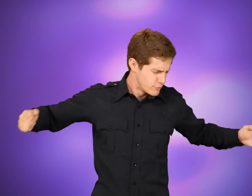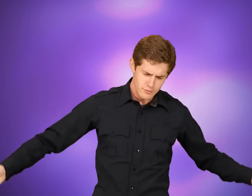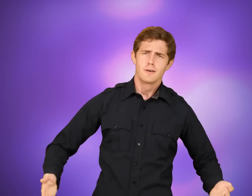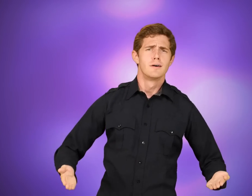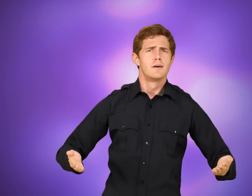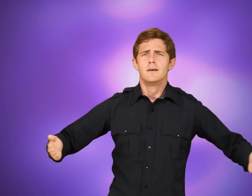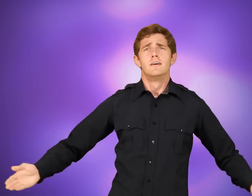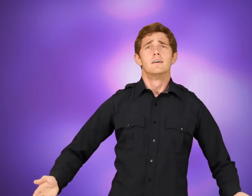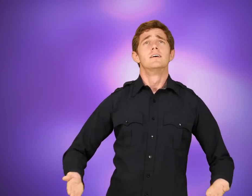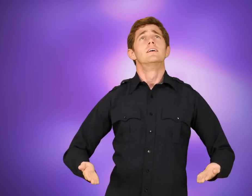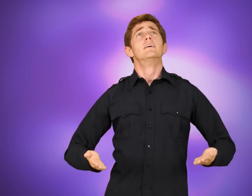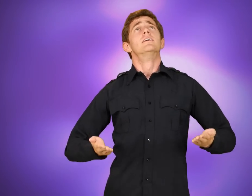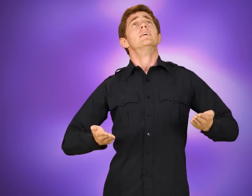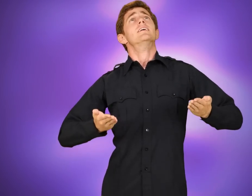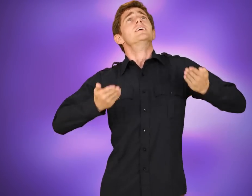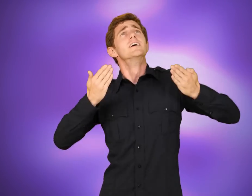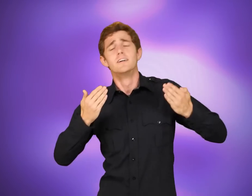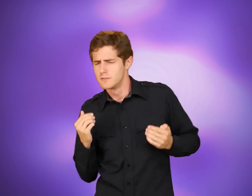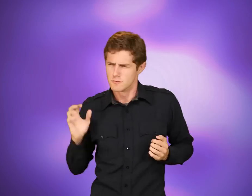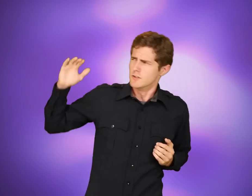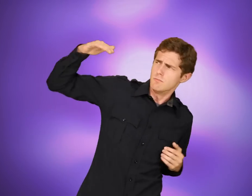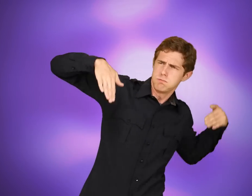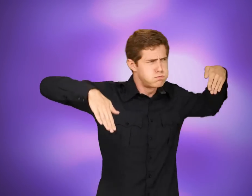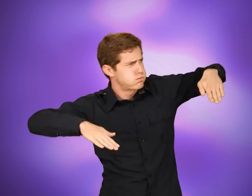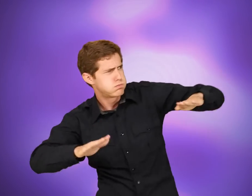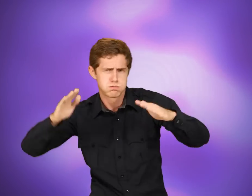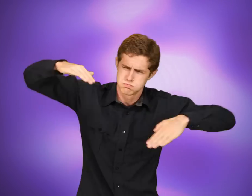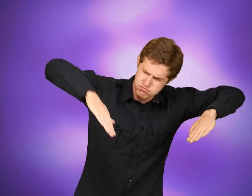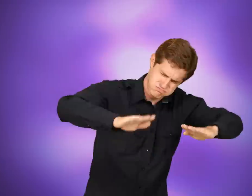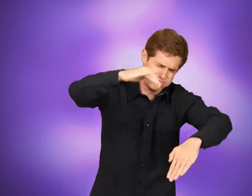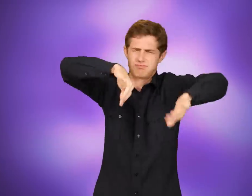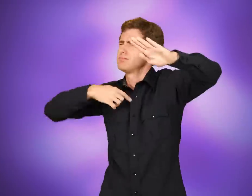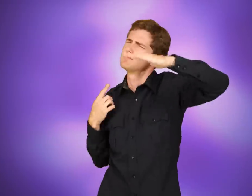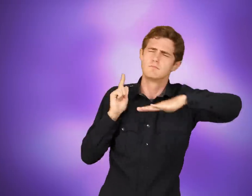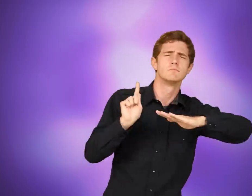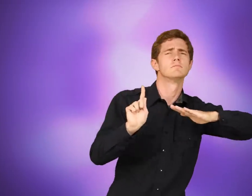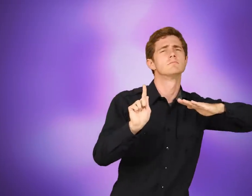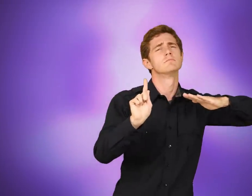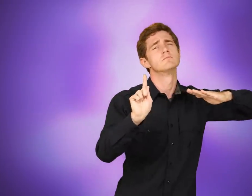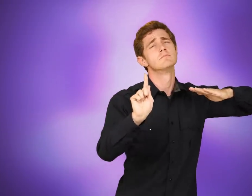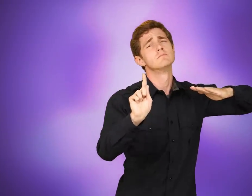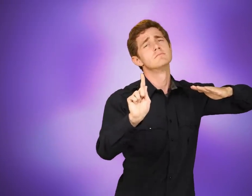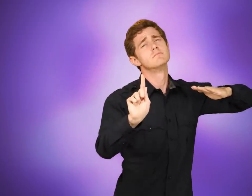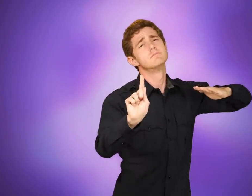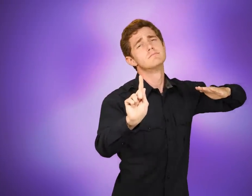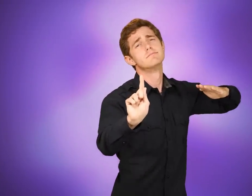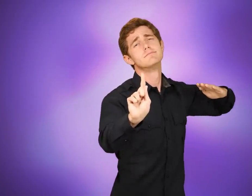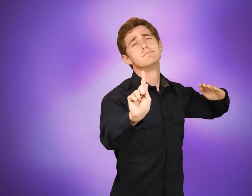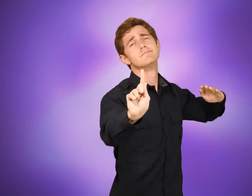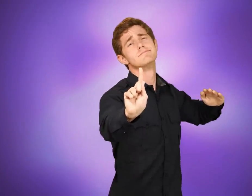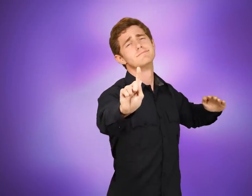You raise me up, to walk on stormy seas; YOU LIFT-ME, SEA [CL: WALK-THROUGH]